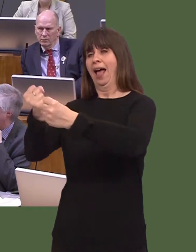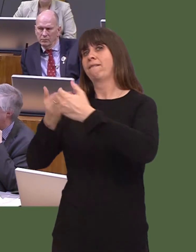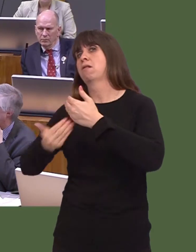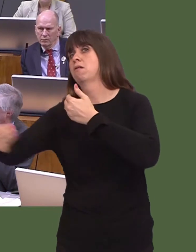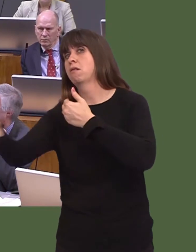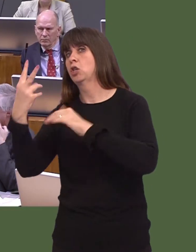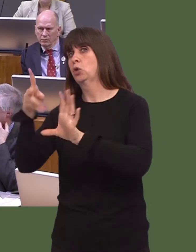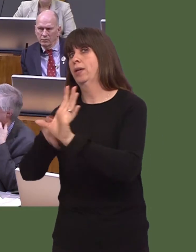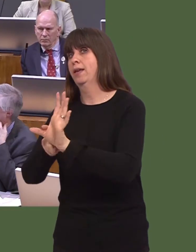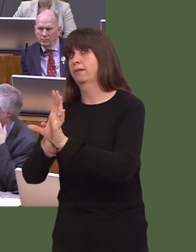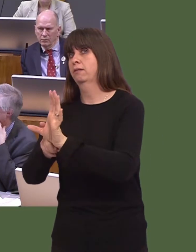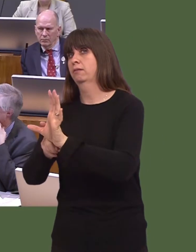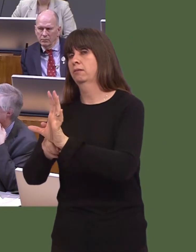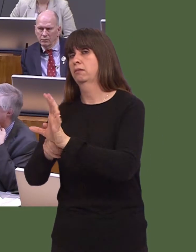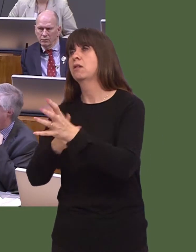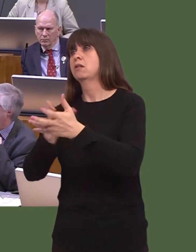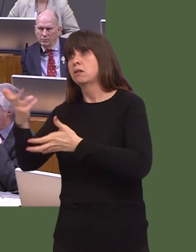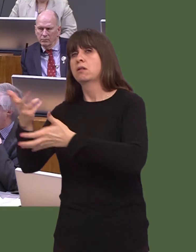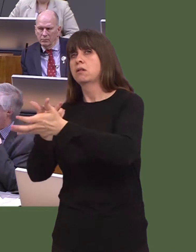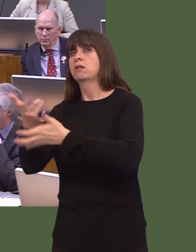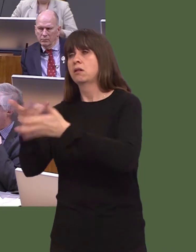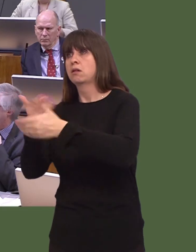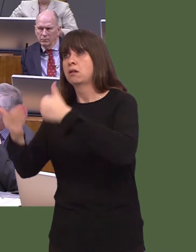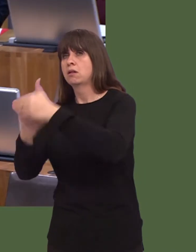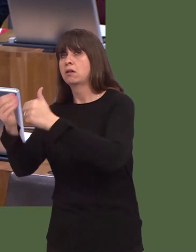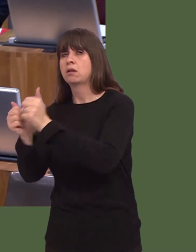Itís no good waiting until that period of time has elapsed because then we will find